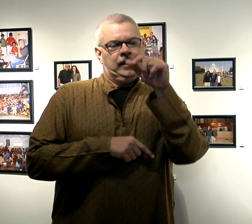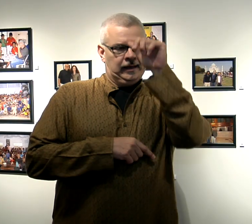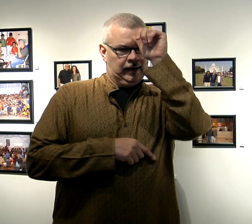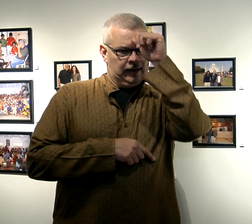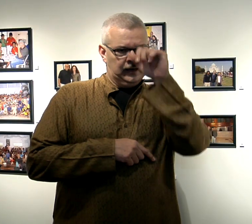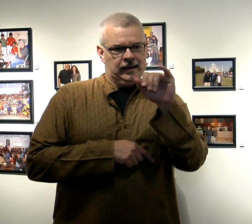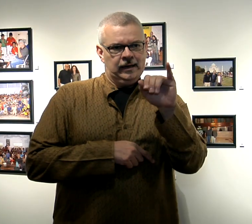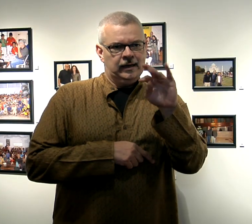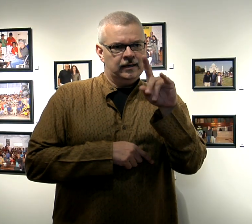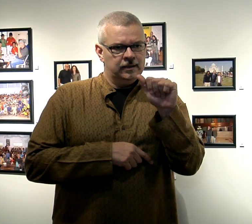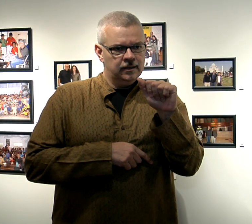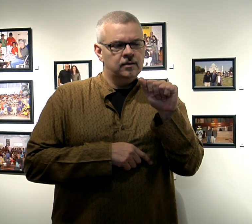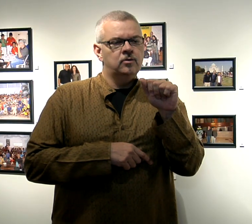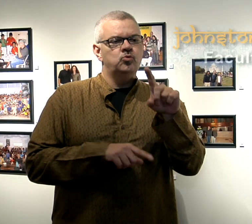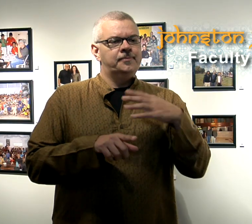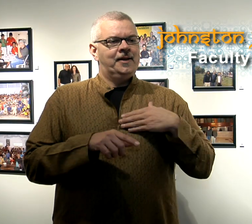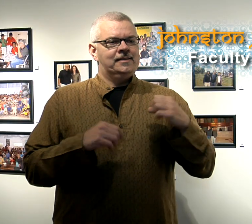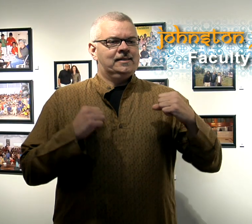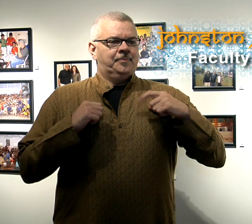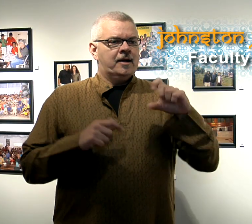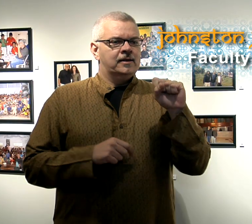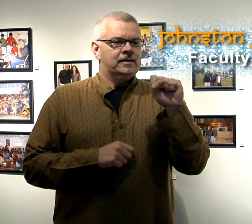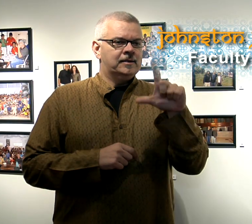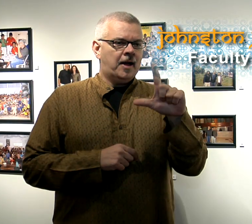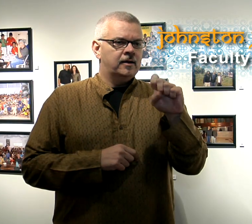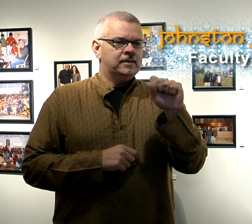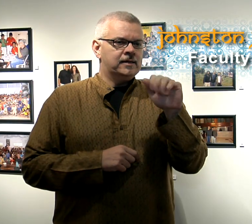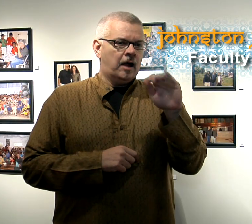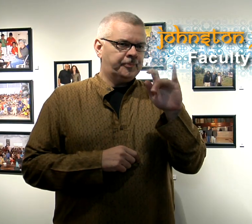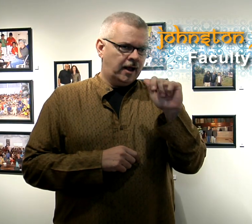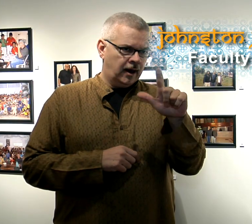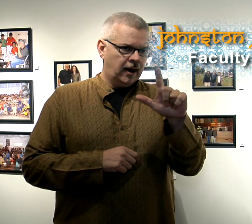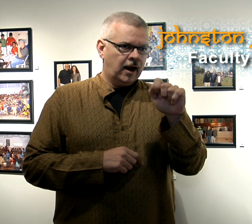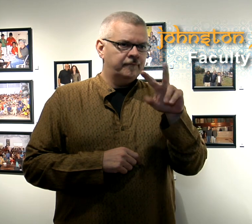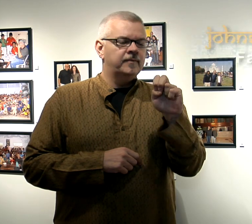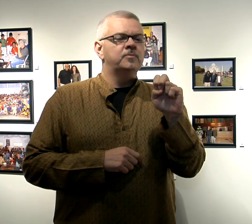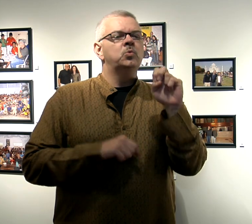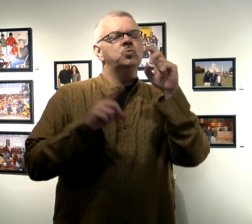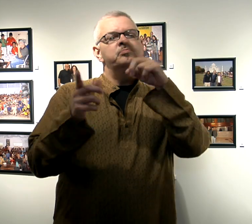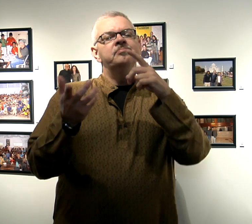I went to India during my sabbatical leave.